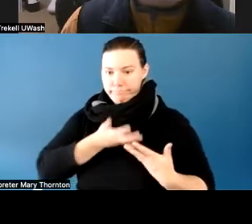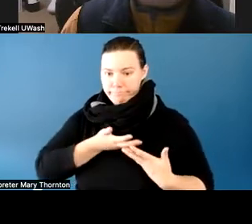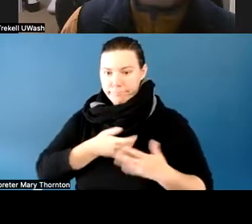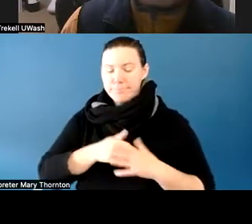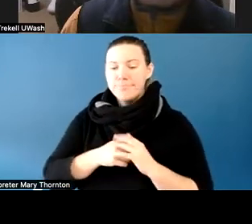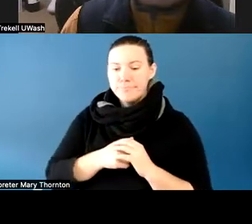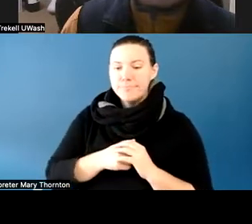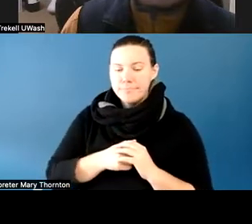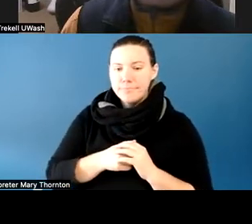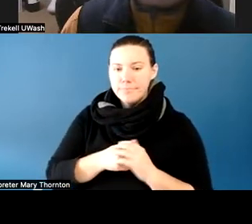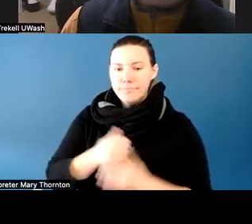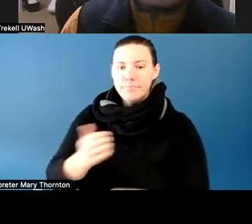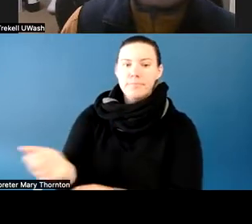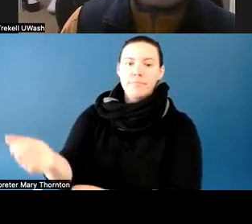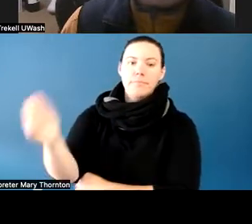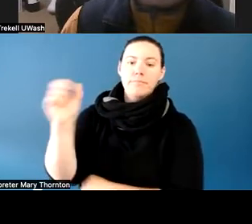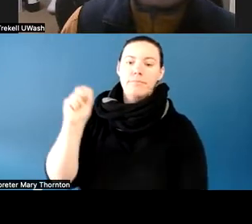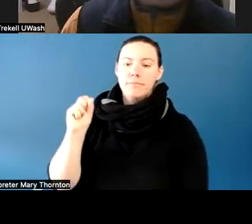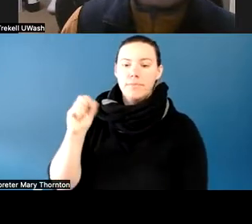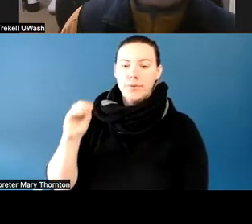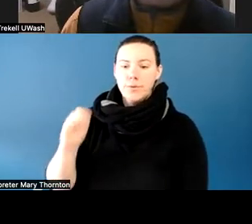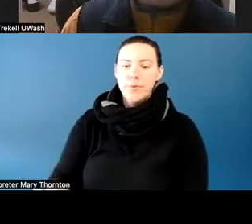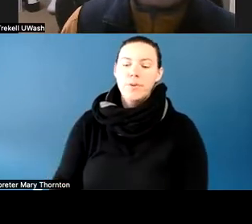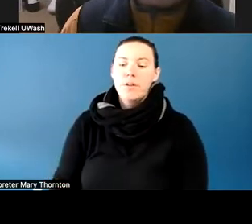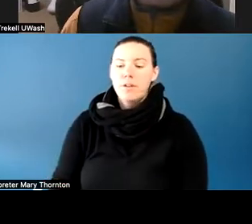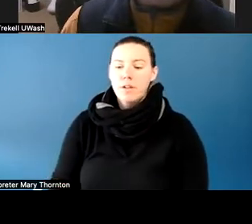So going into, luckily, the student